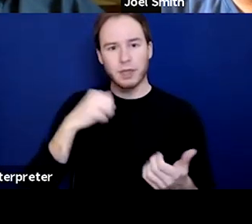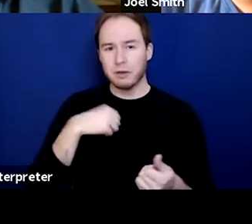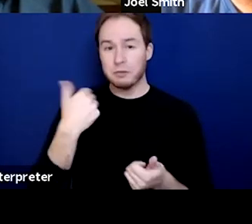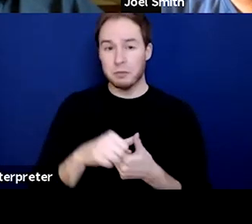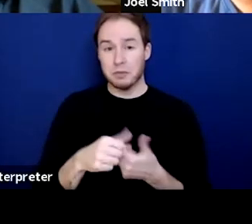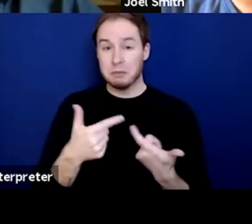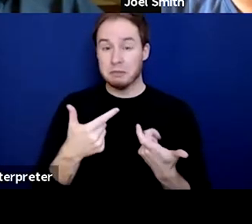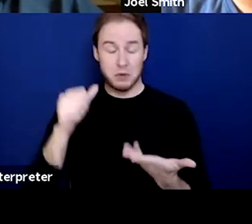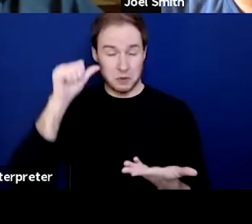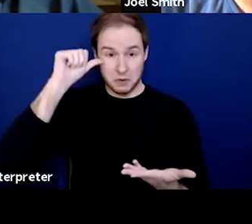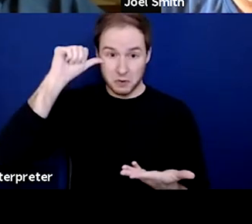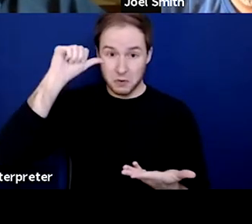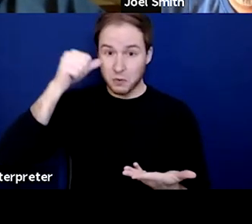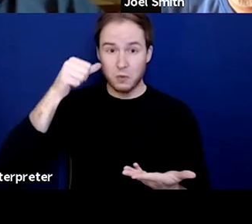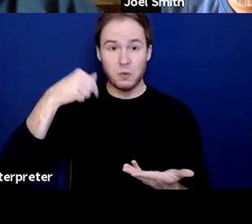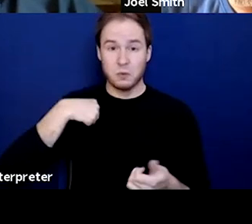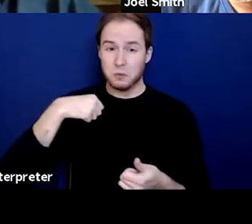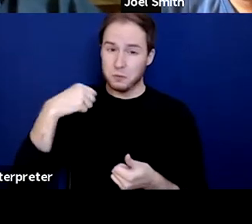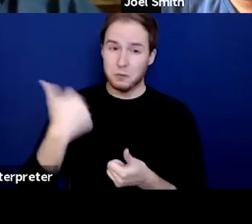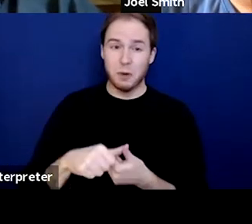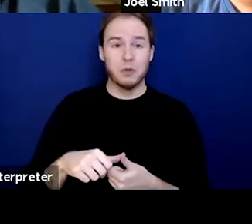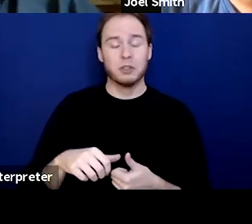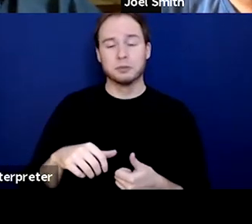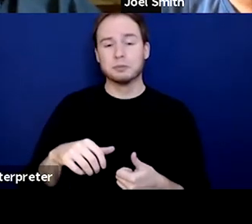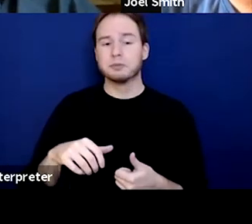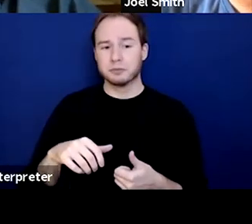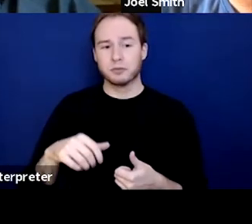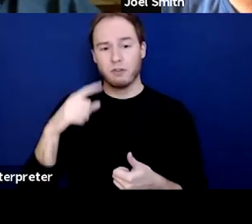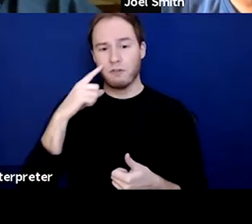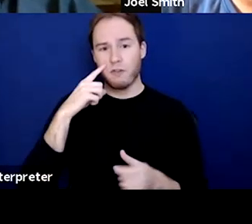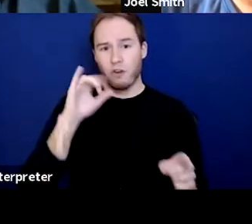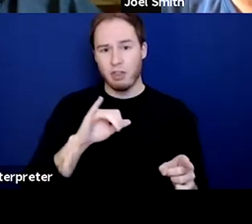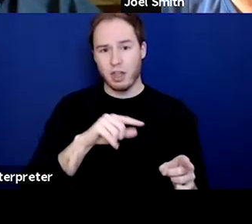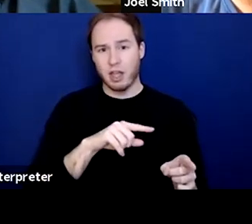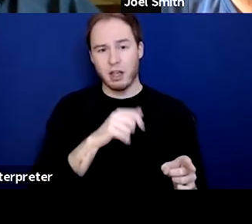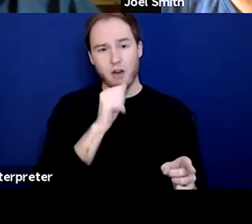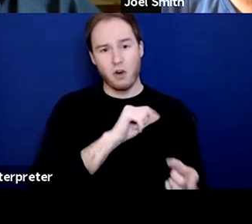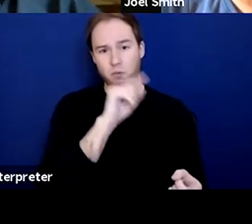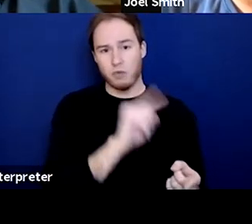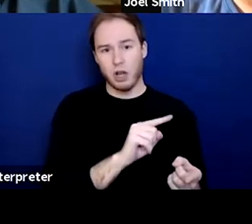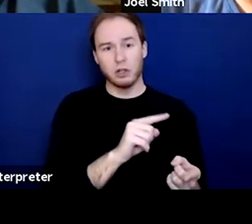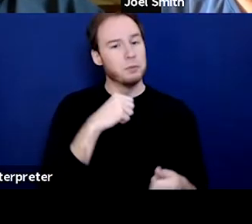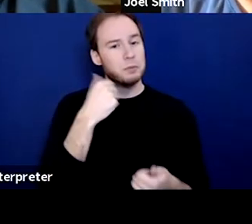that struck me the hardest about harm reduction was in the VA clinic,